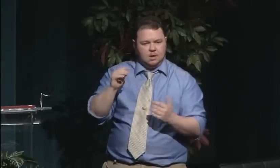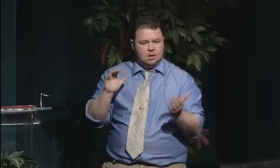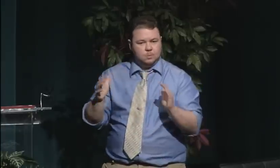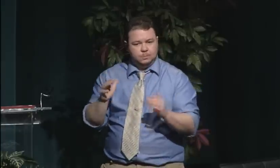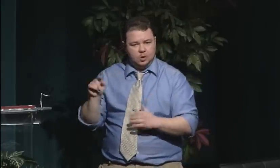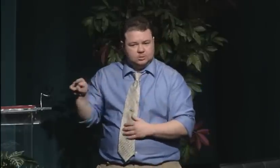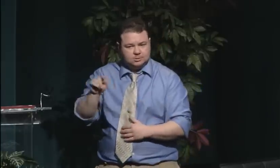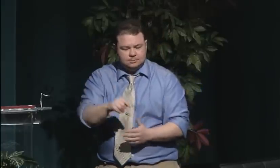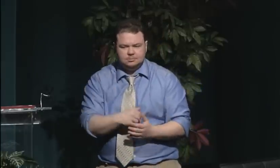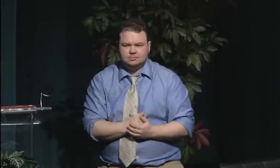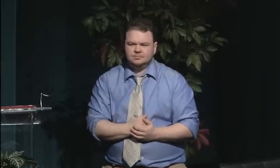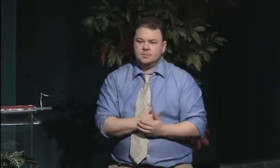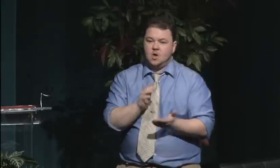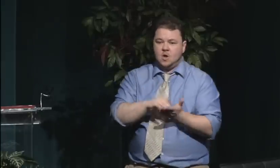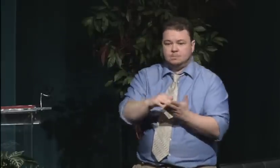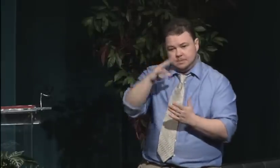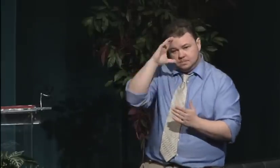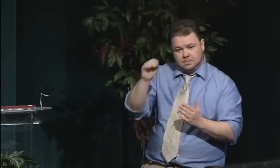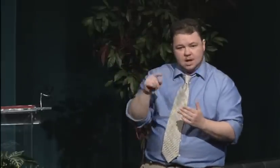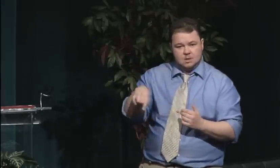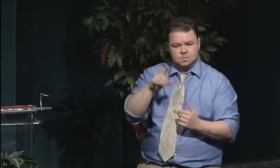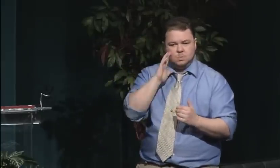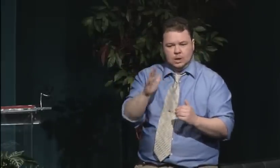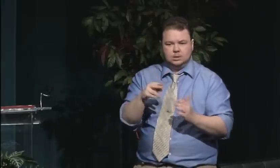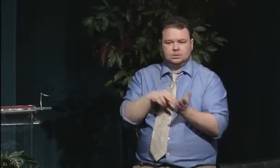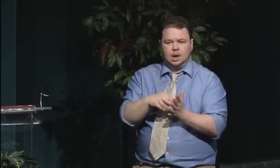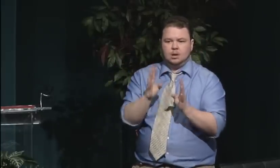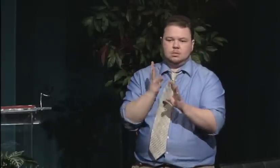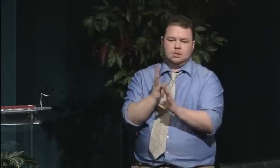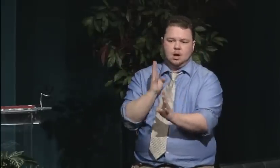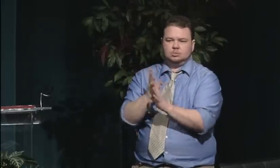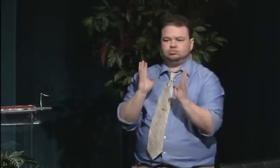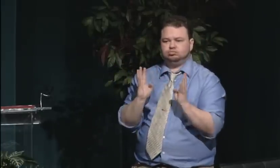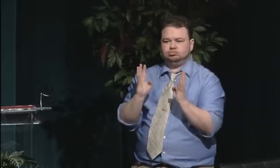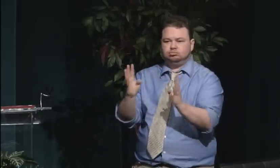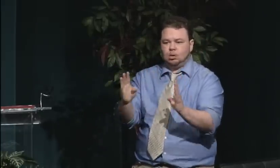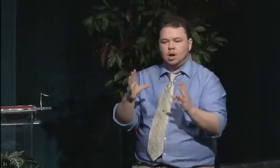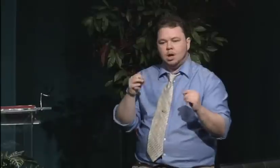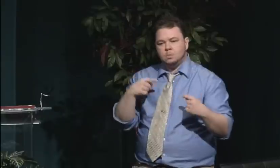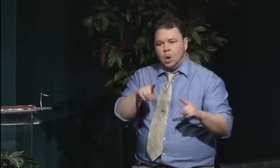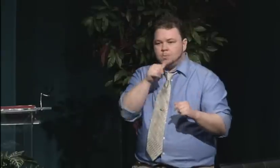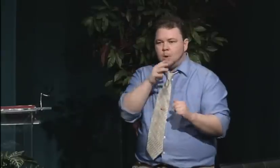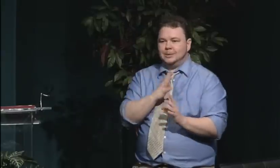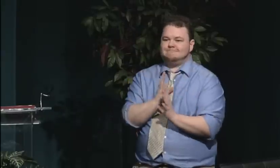Now, it was not easy at that time, and they were not admitted freely.